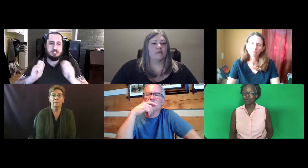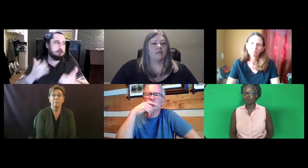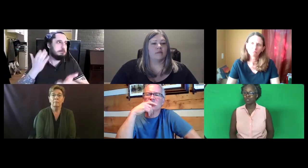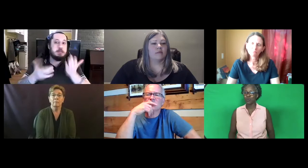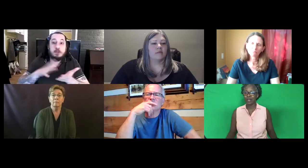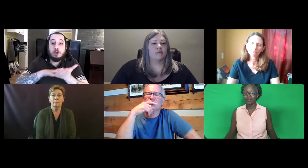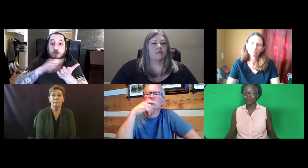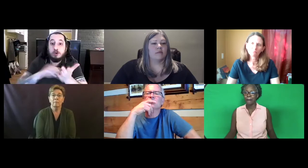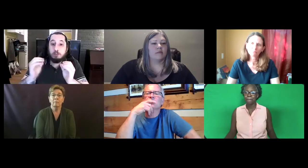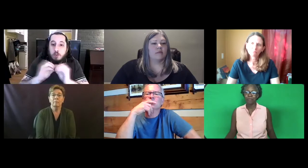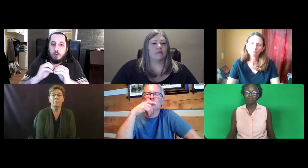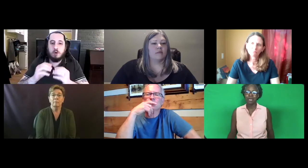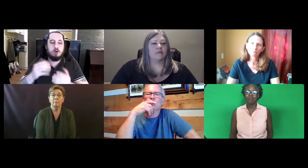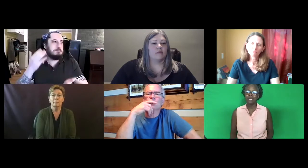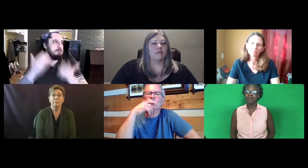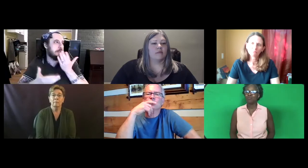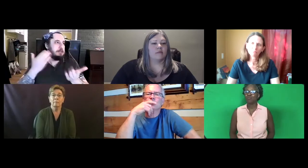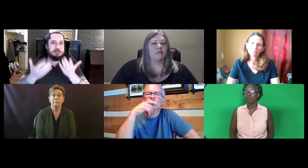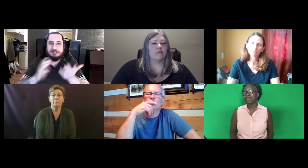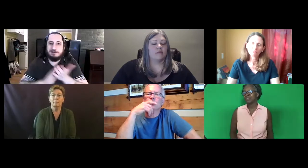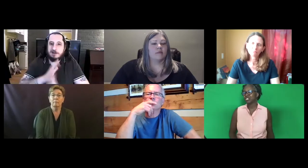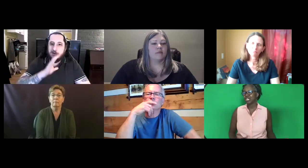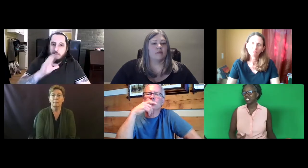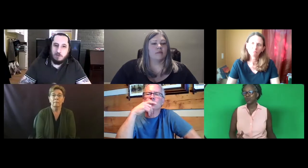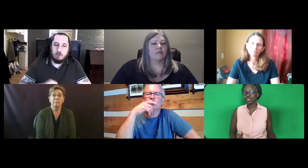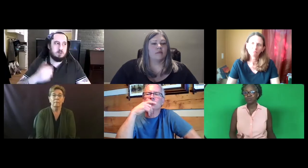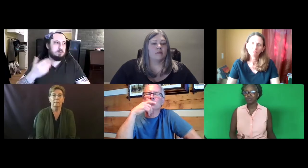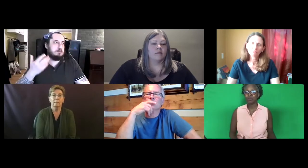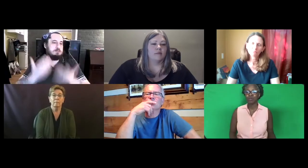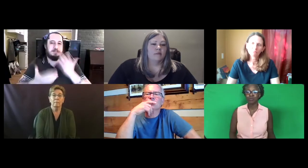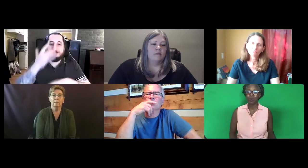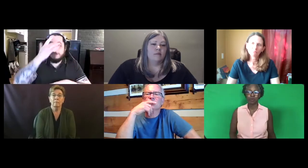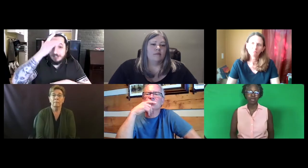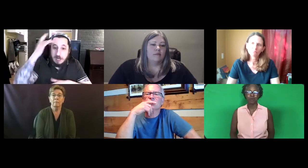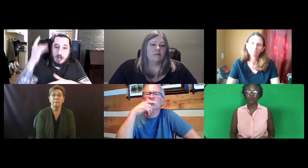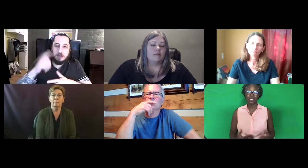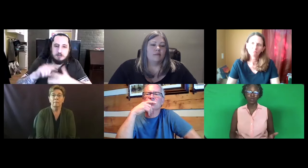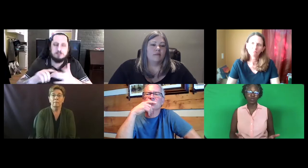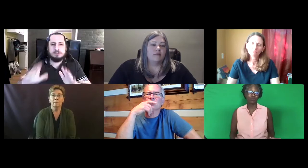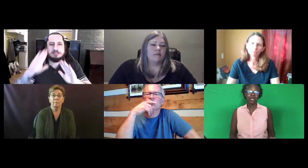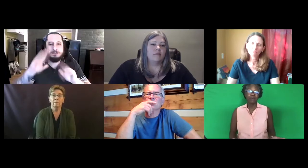They're dispersed well. Maybe we would have to change what interpreters learn.